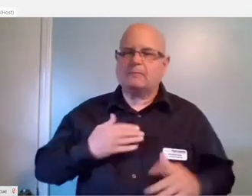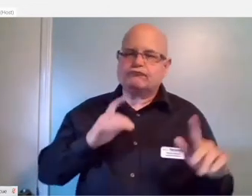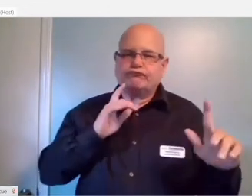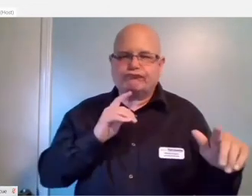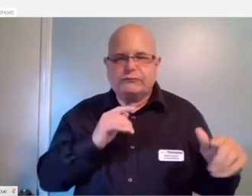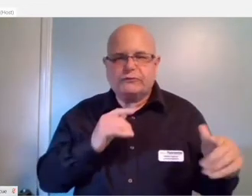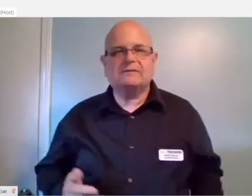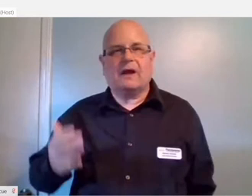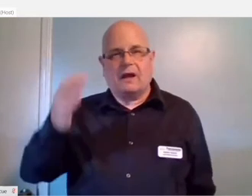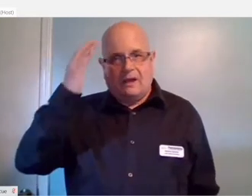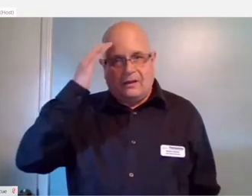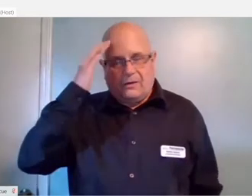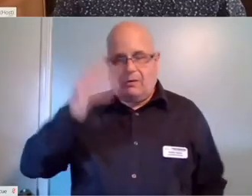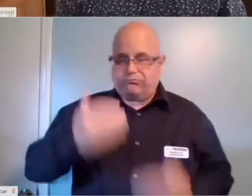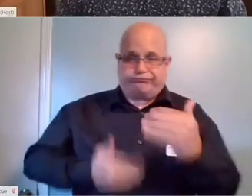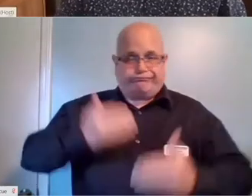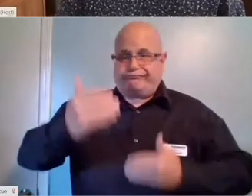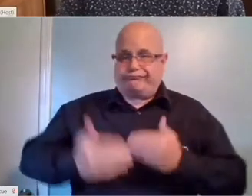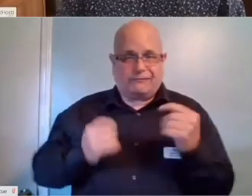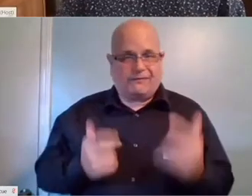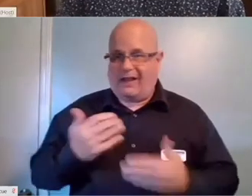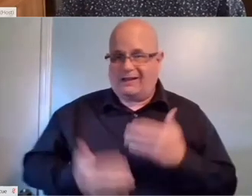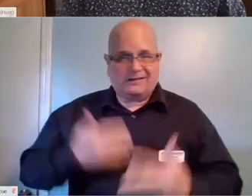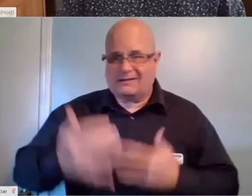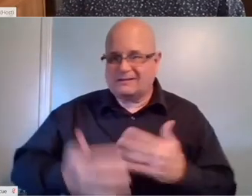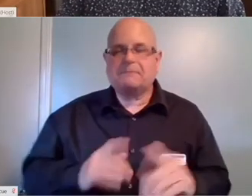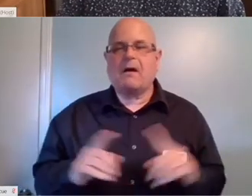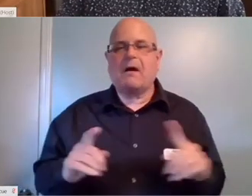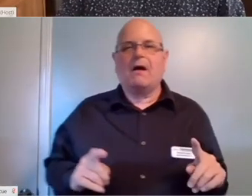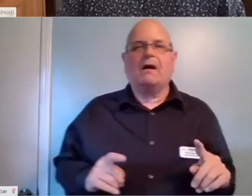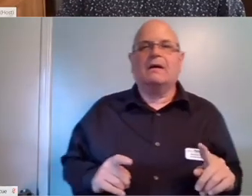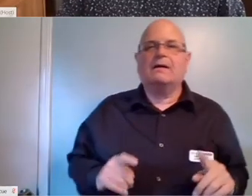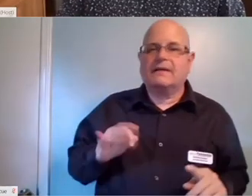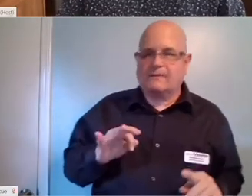I know we ran through all of this supper quick, but again, if anyone has any questions at